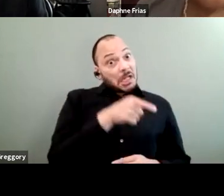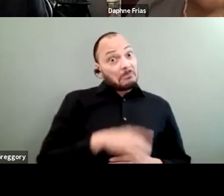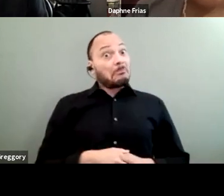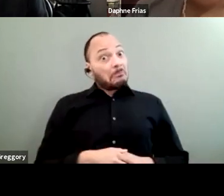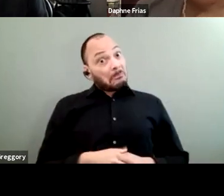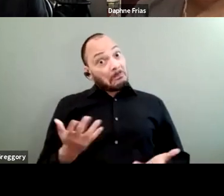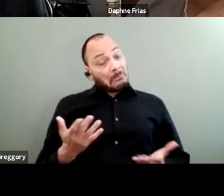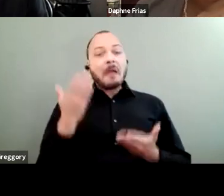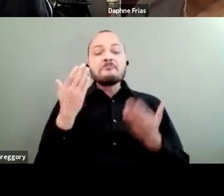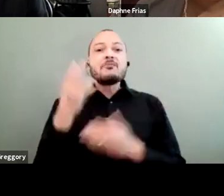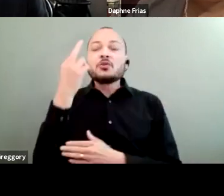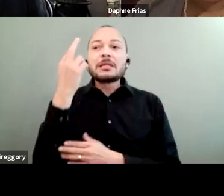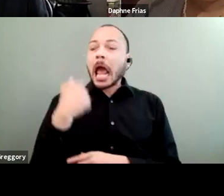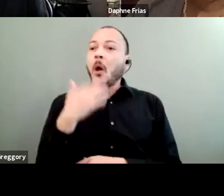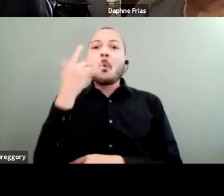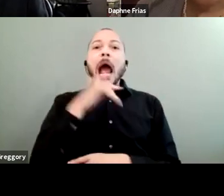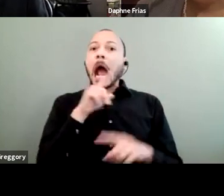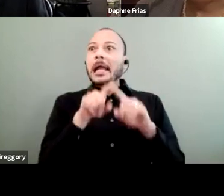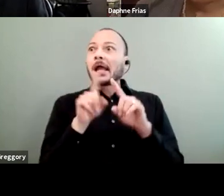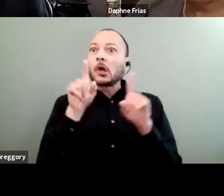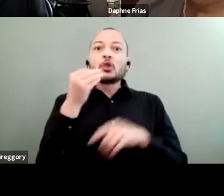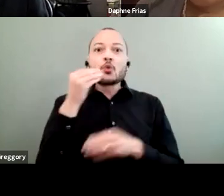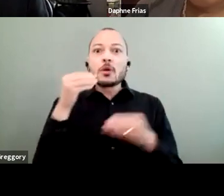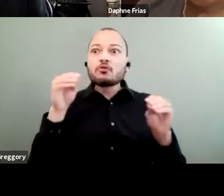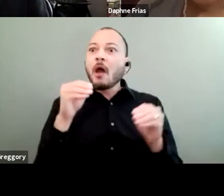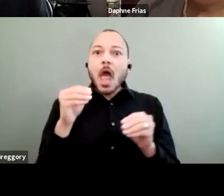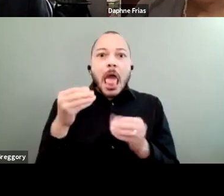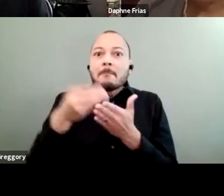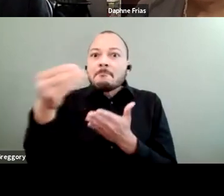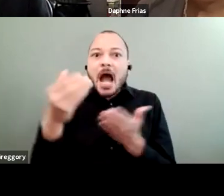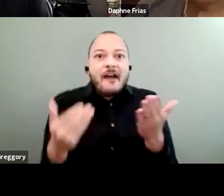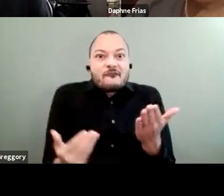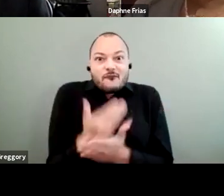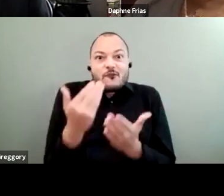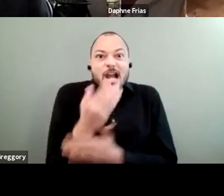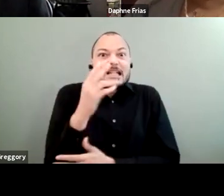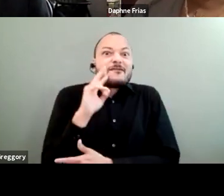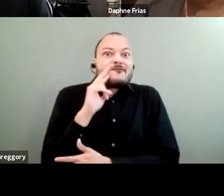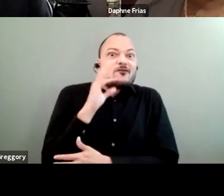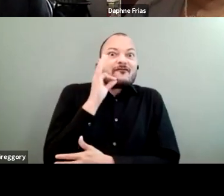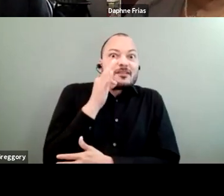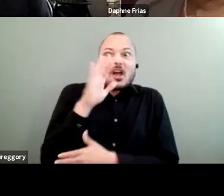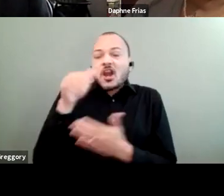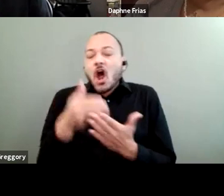"I can't go to the grocery store "and get fresh produce. "And all the produce looks remarkably different